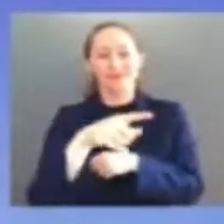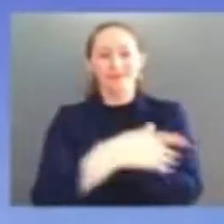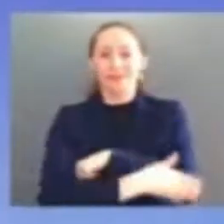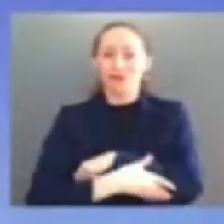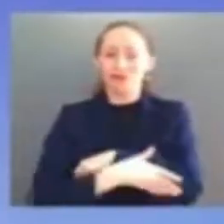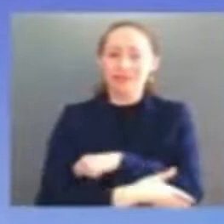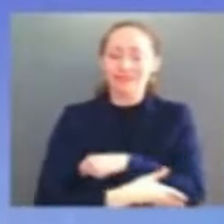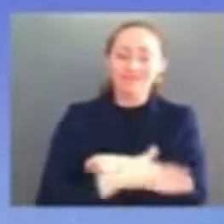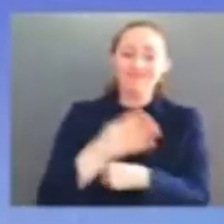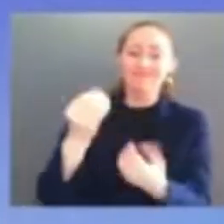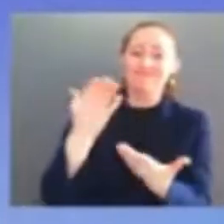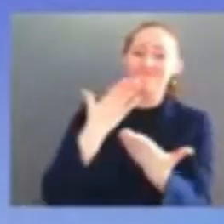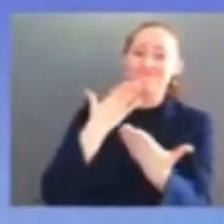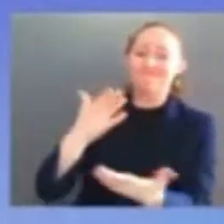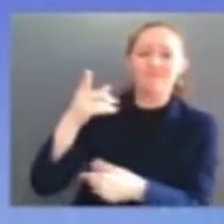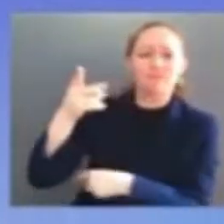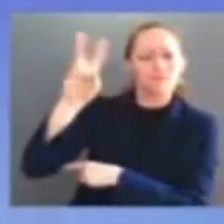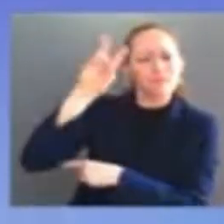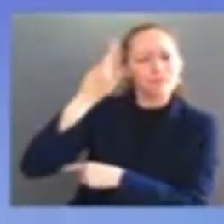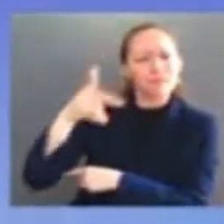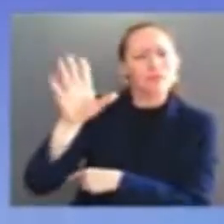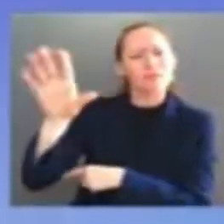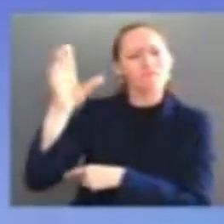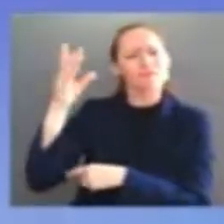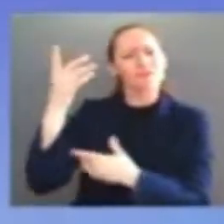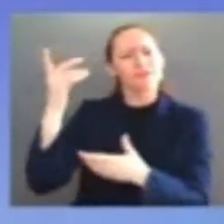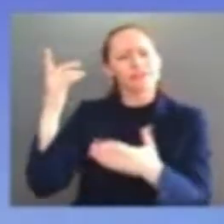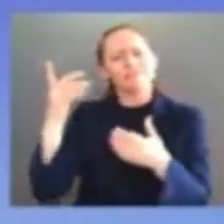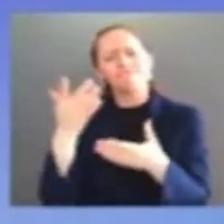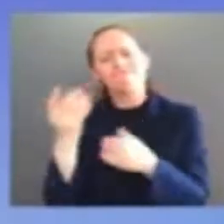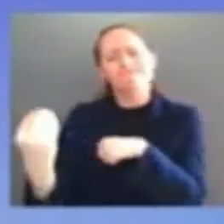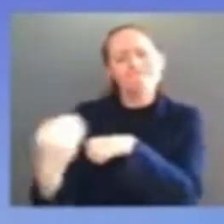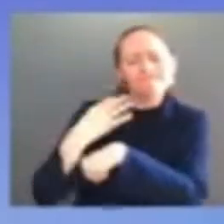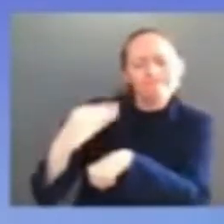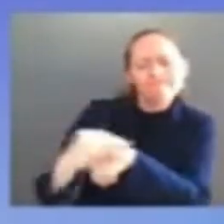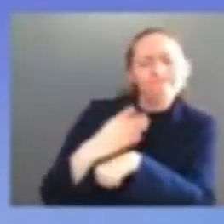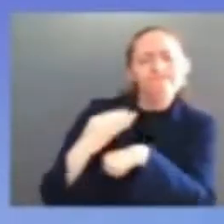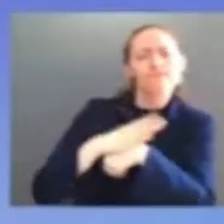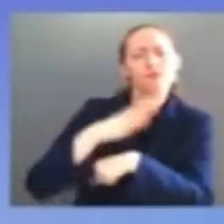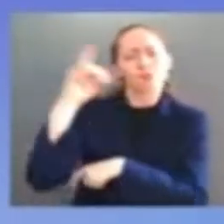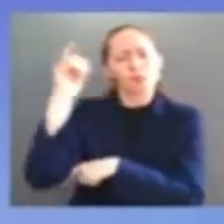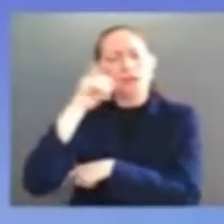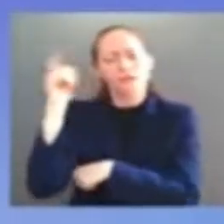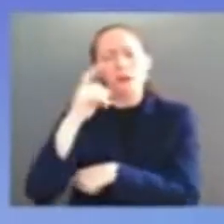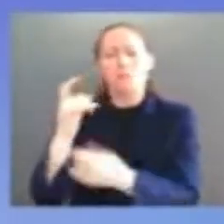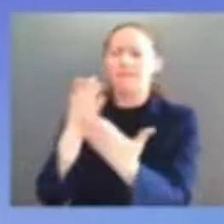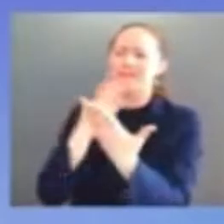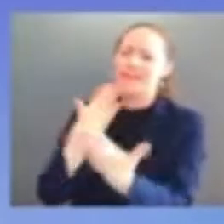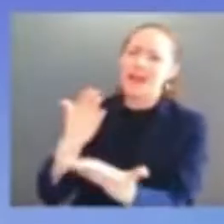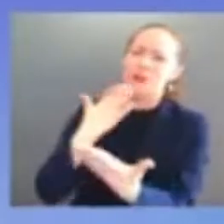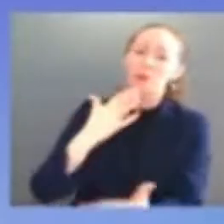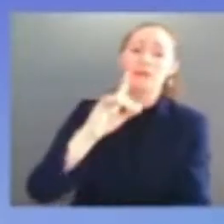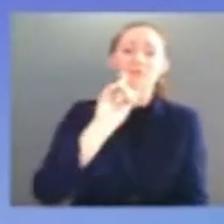guidance and thank you to the first lady and the second gentleman for the care and warmth that